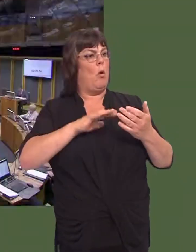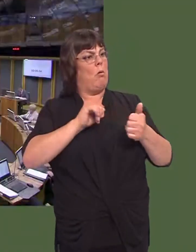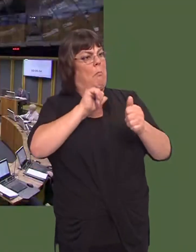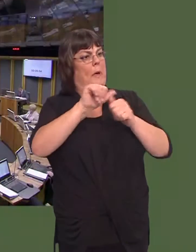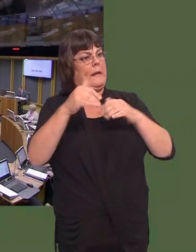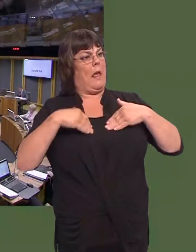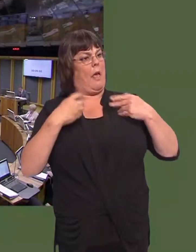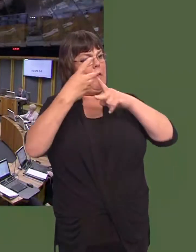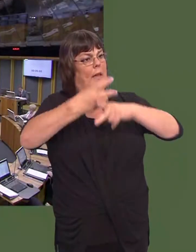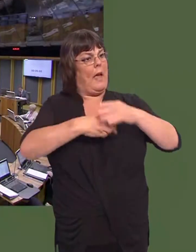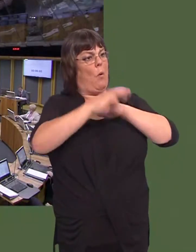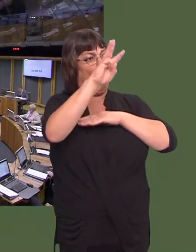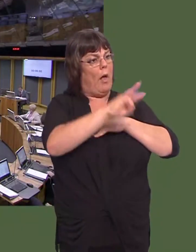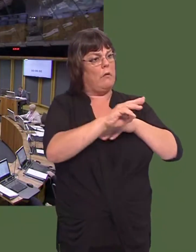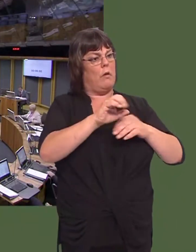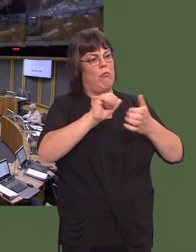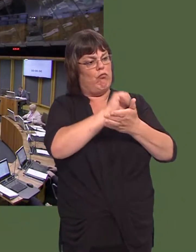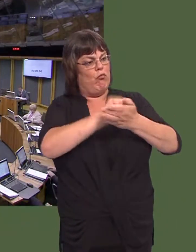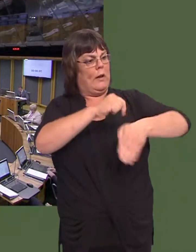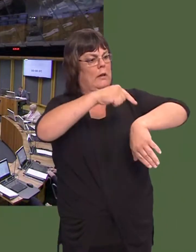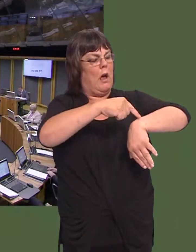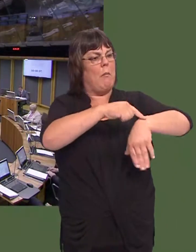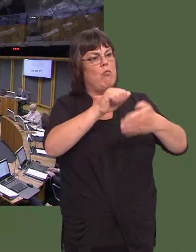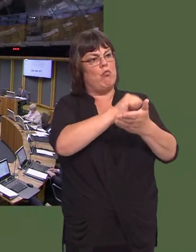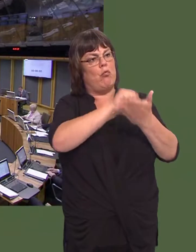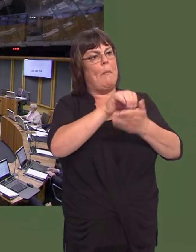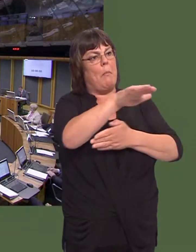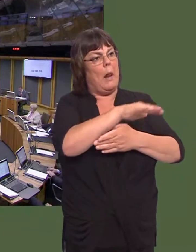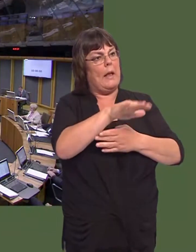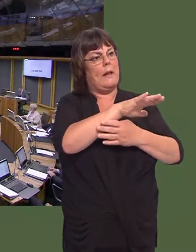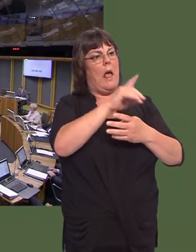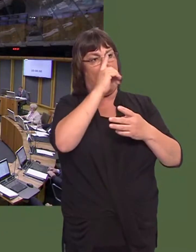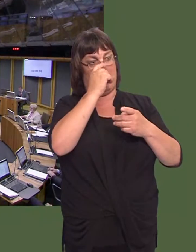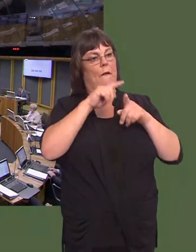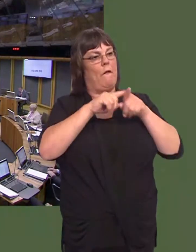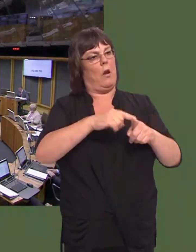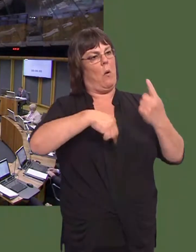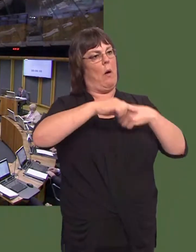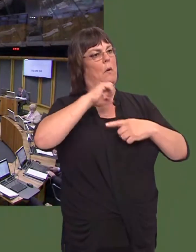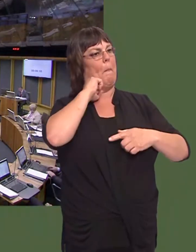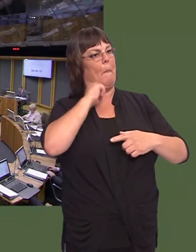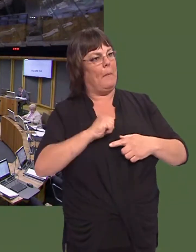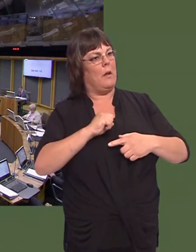and at the right time by continuing to protect investment, drive performance and deliver the range of commitments set out in ëTaking Wales Forwardí.